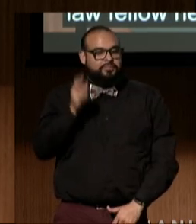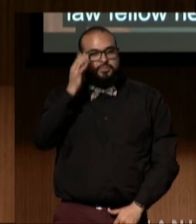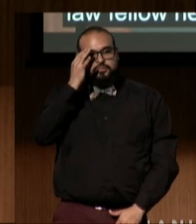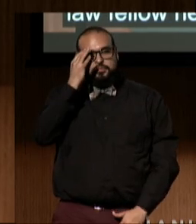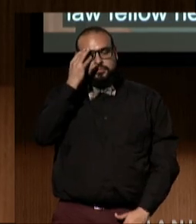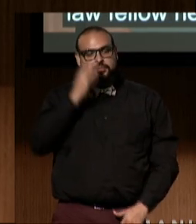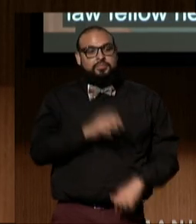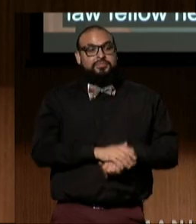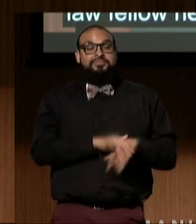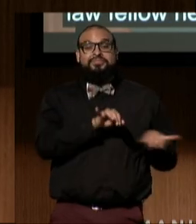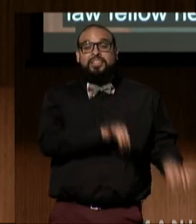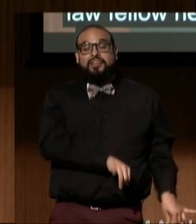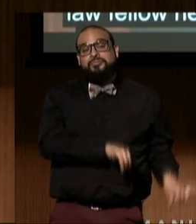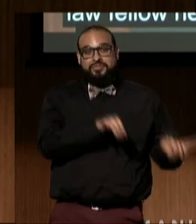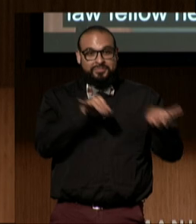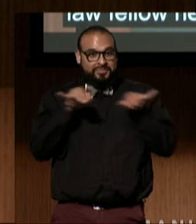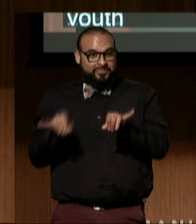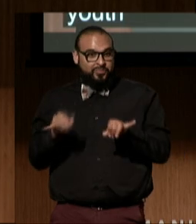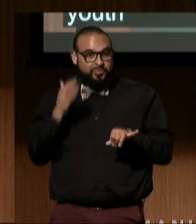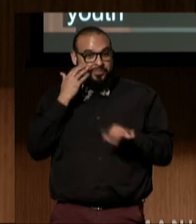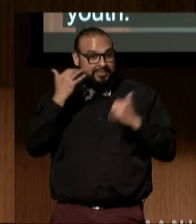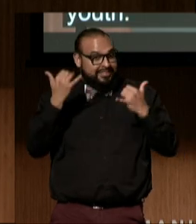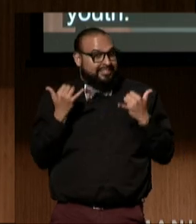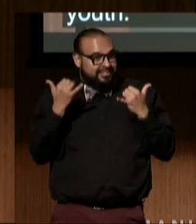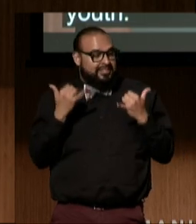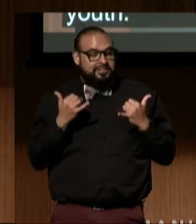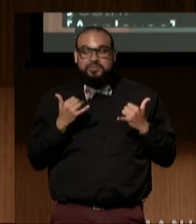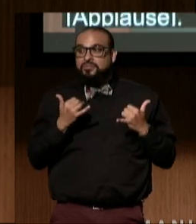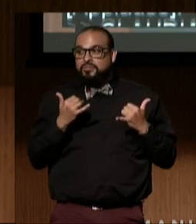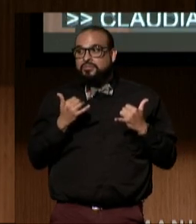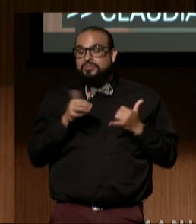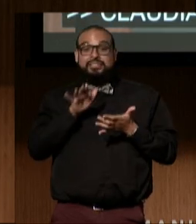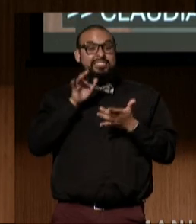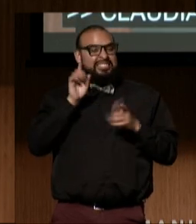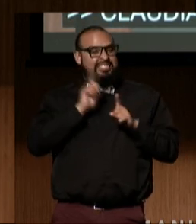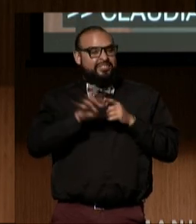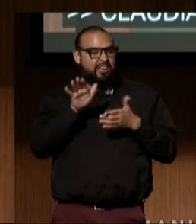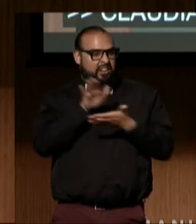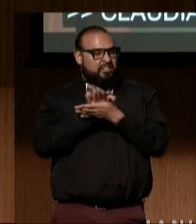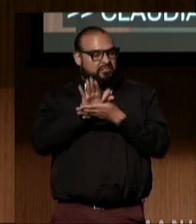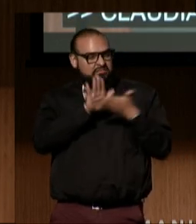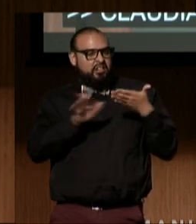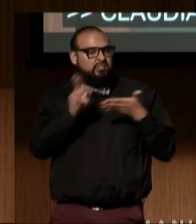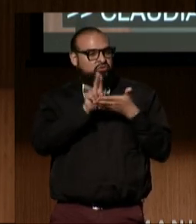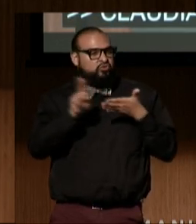Likewise, given the groundswell of campus protests and related responses, we have circulated